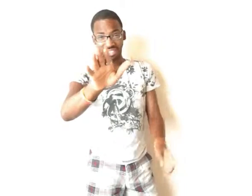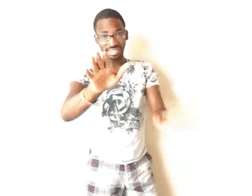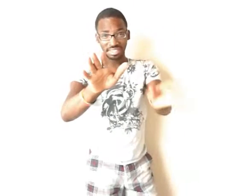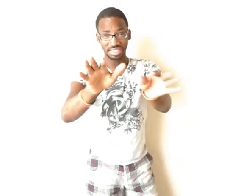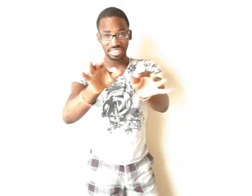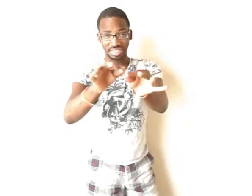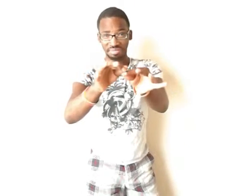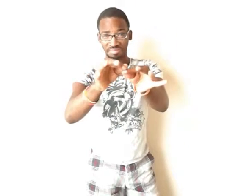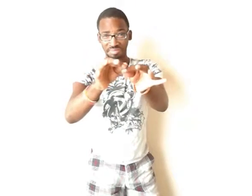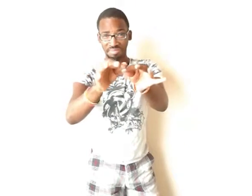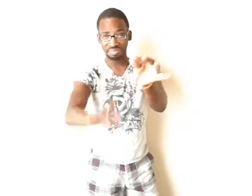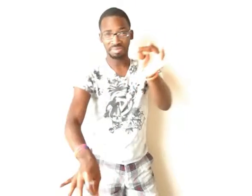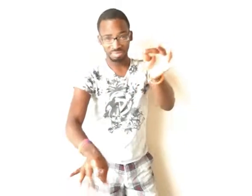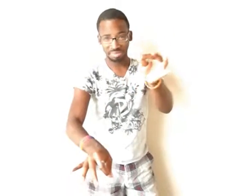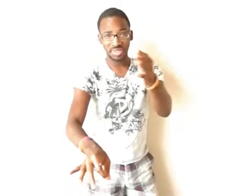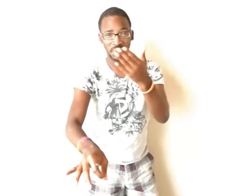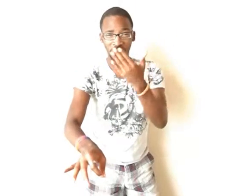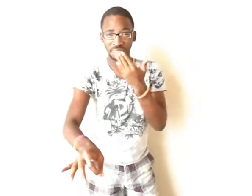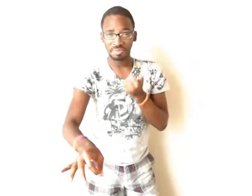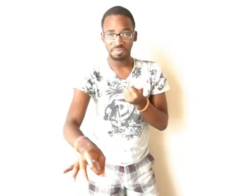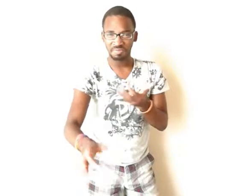It is SIMPLE & SWEET